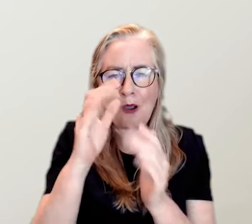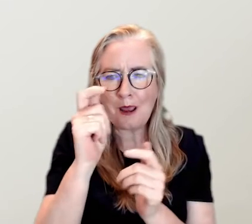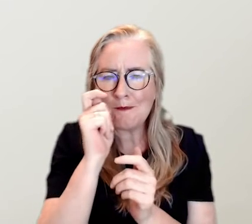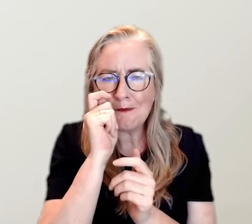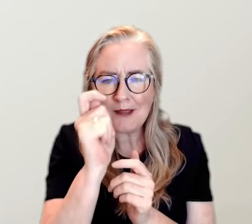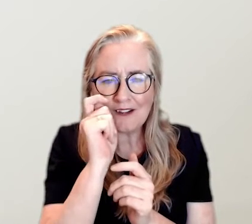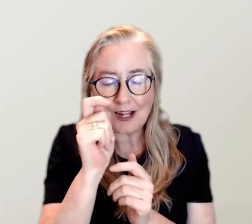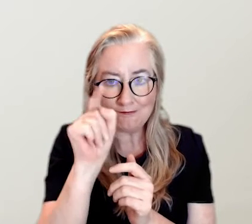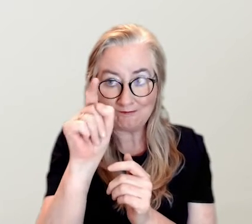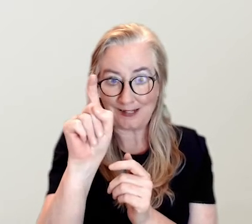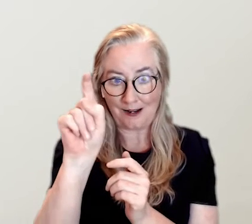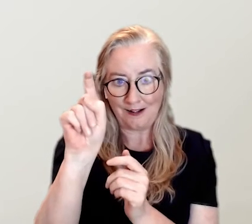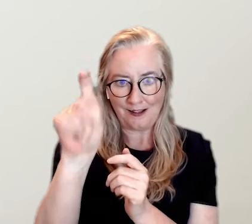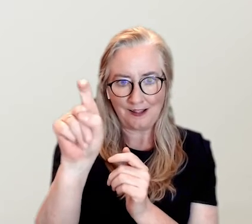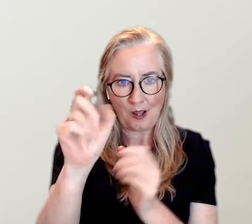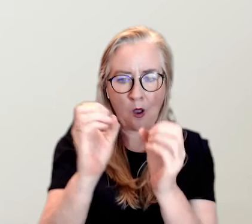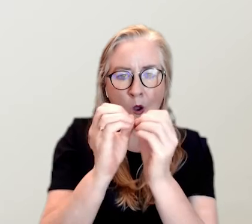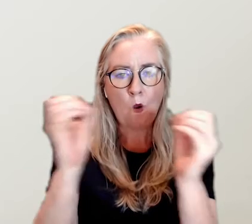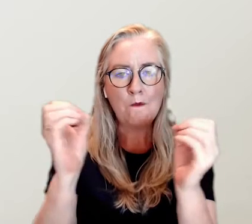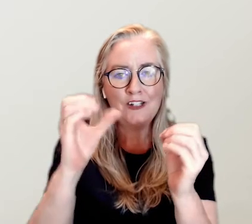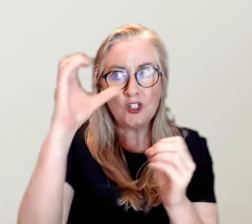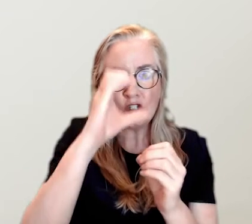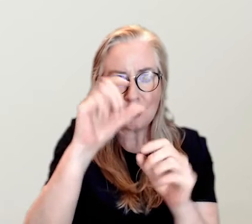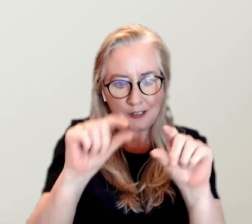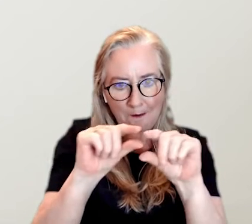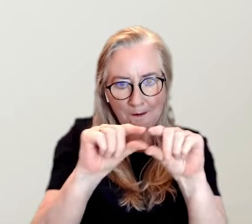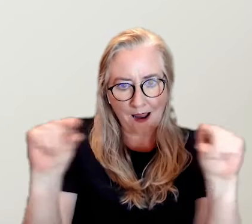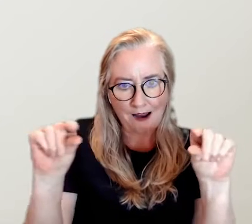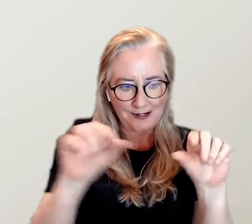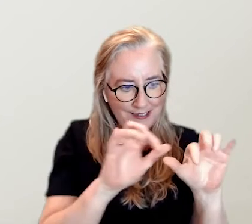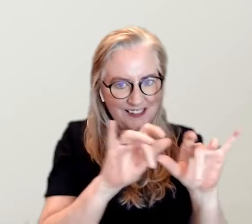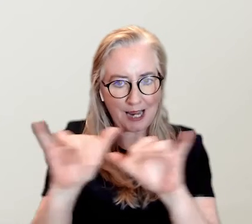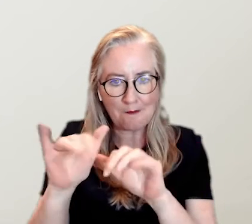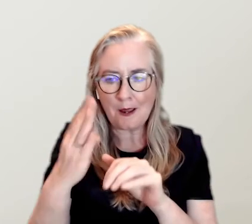you will see a small magnifying glass. Tap on this to open a search bar.